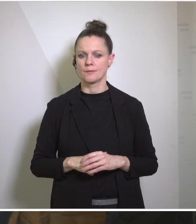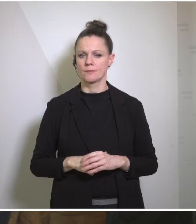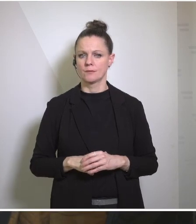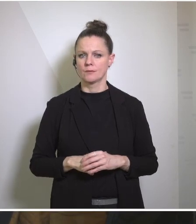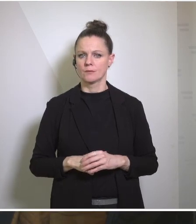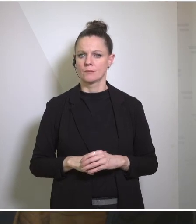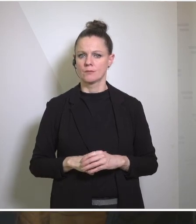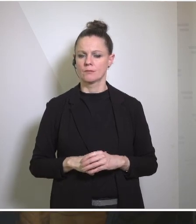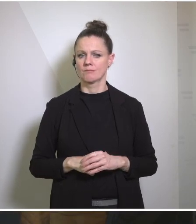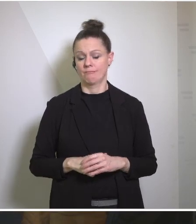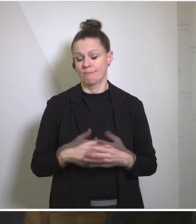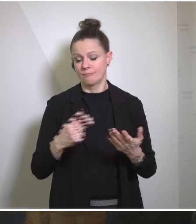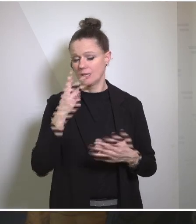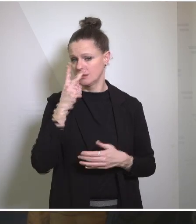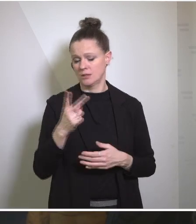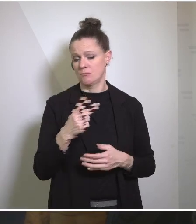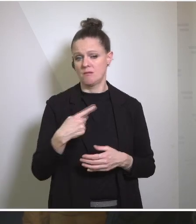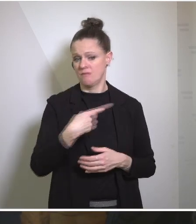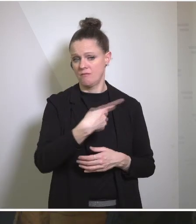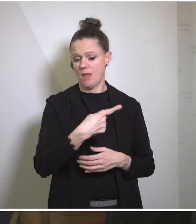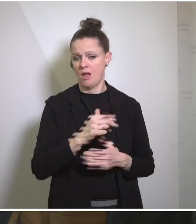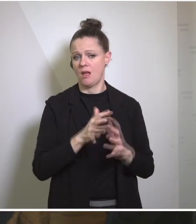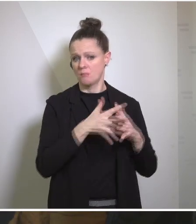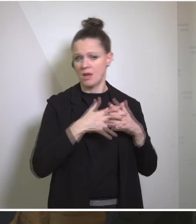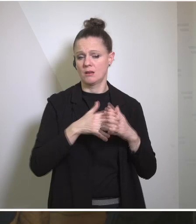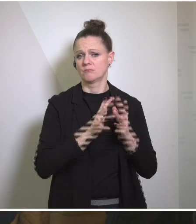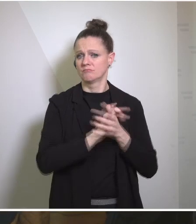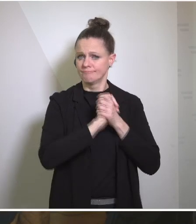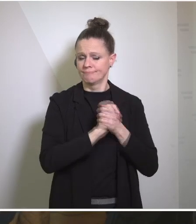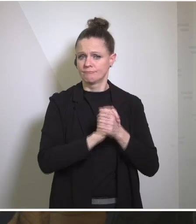our American friends. We talk about acts of violence of radical settlers,